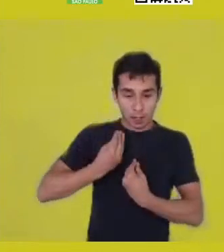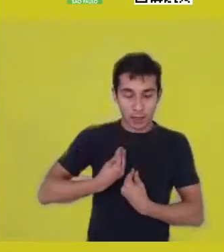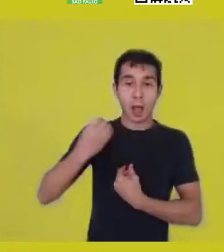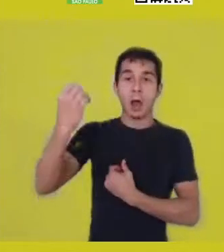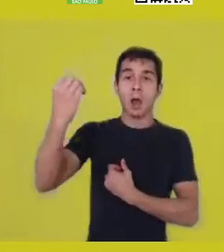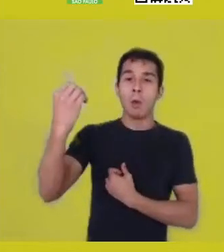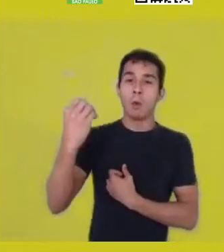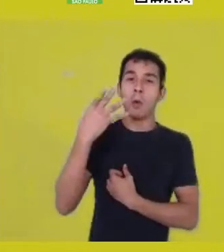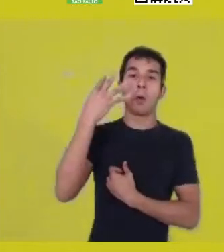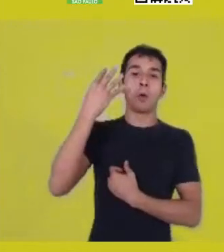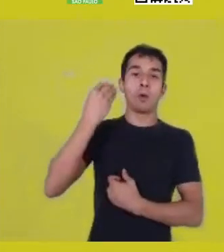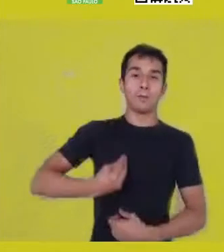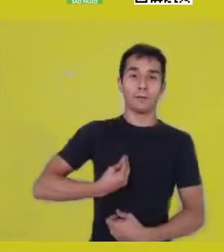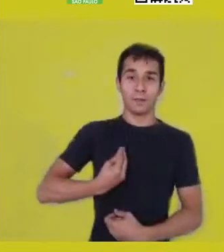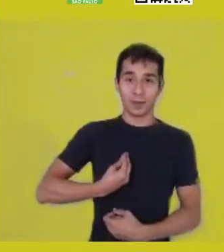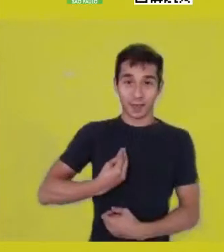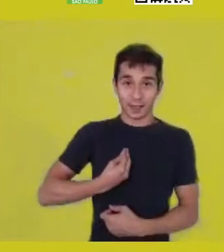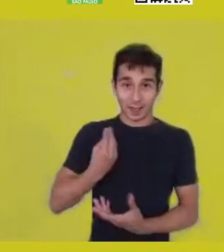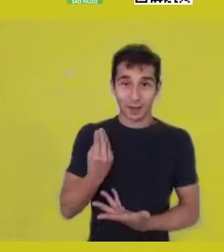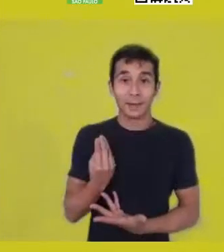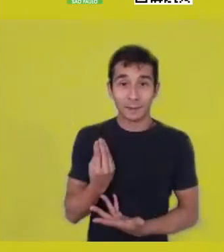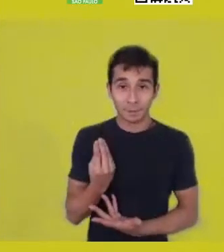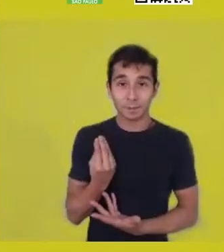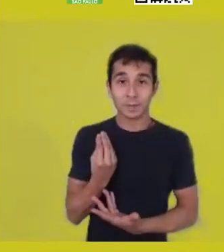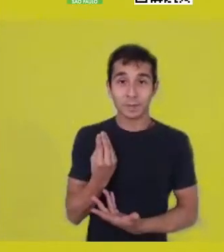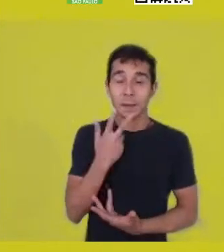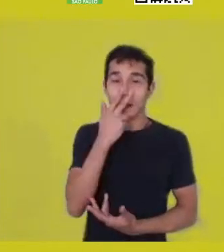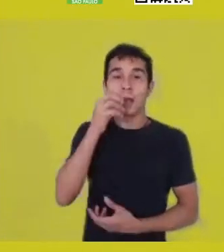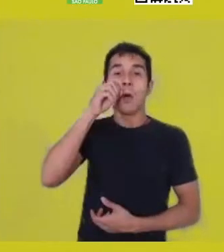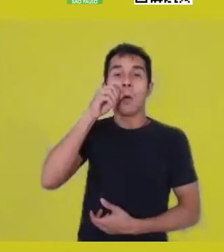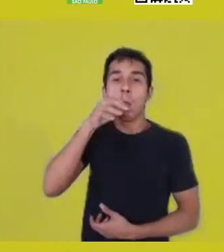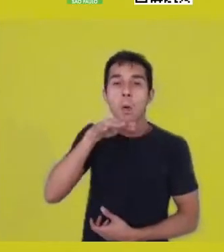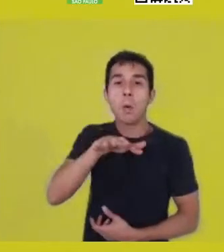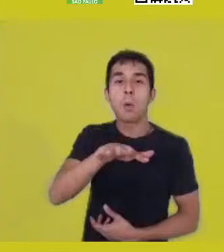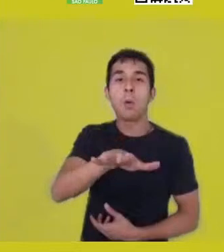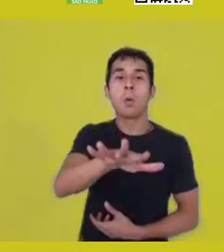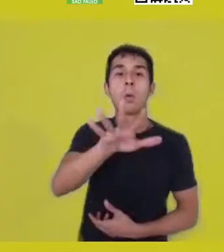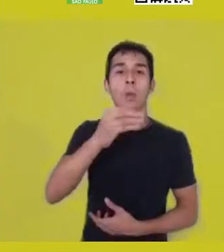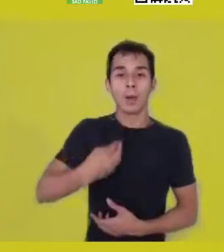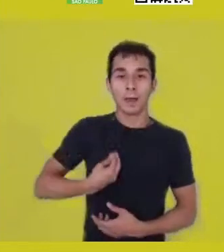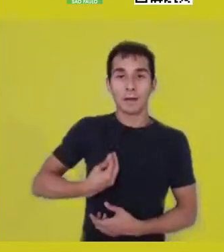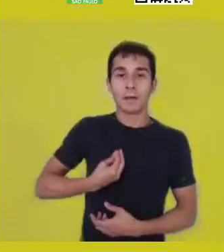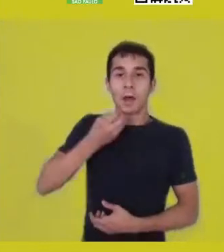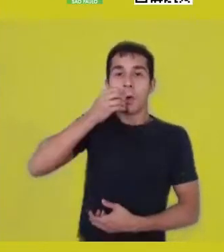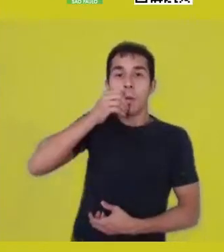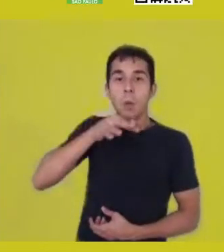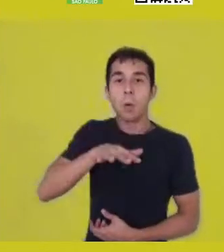which is this... this emi that also gets to us here.